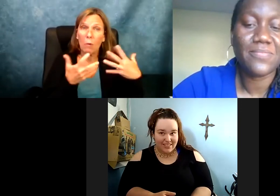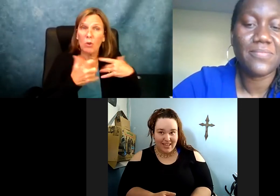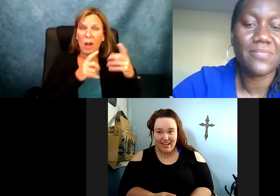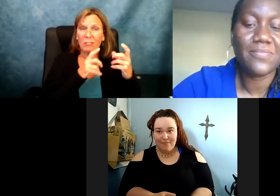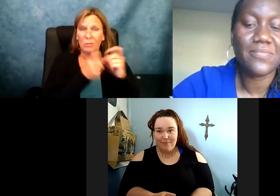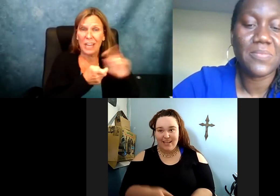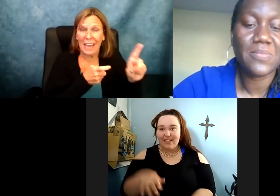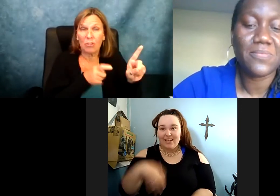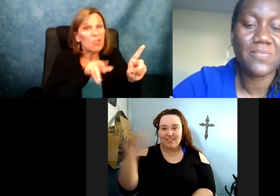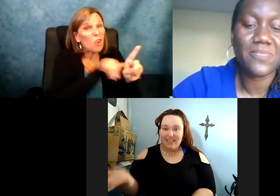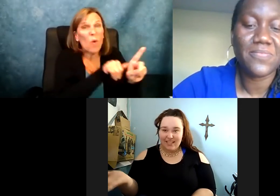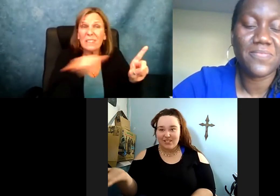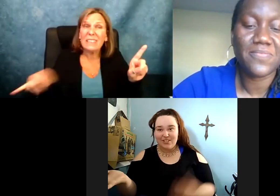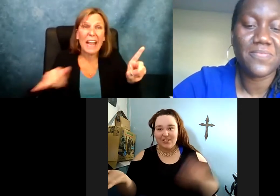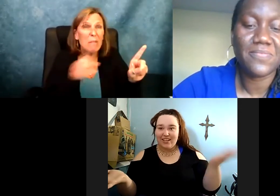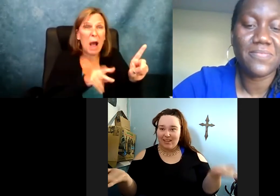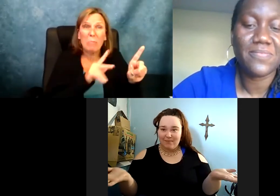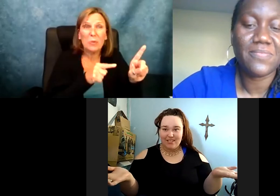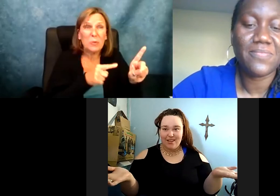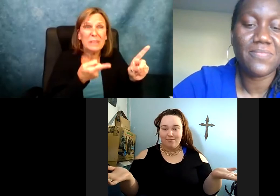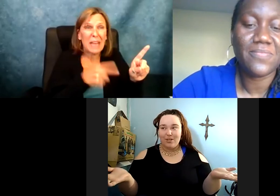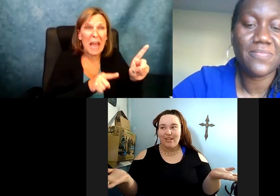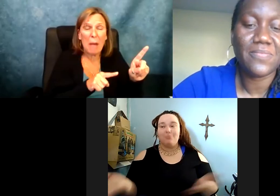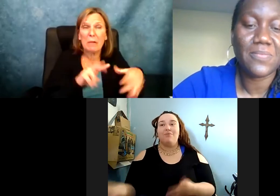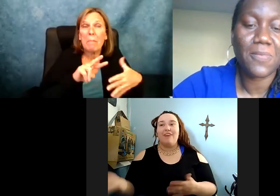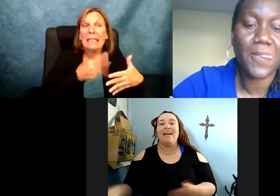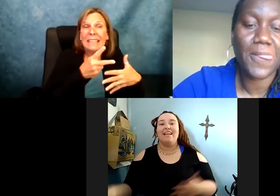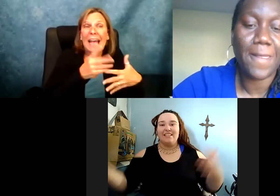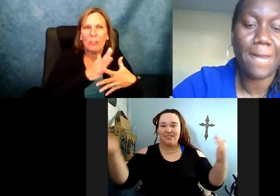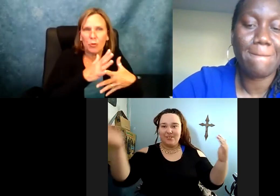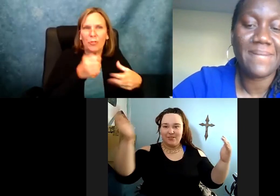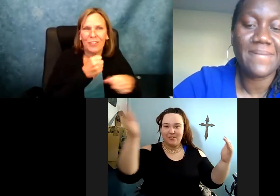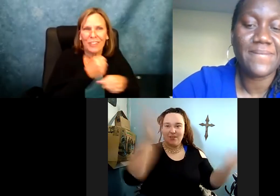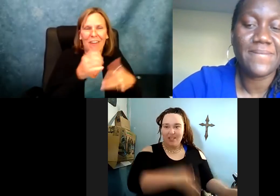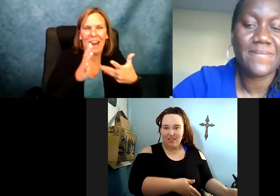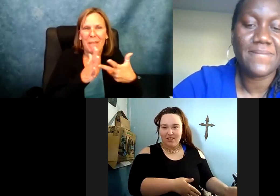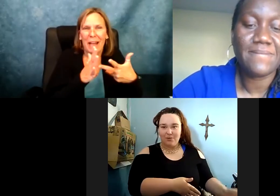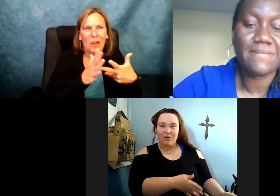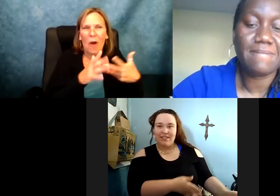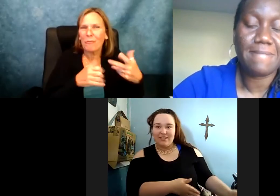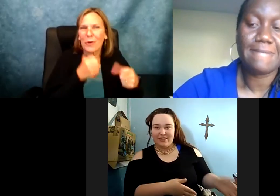If you want to change something, what would that be? >> Grace: I think change is those same